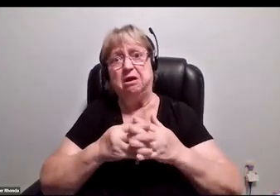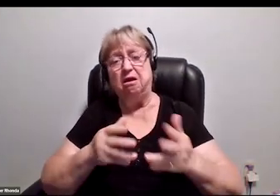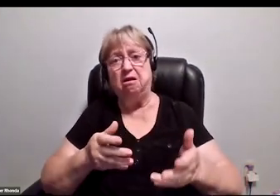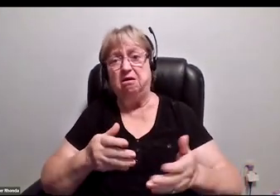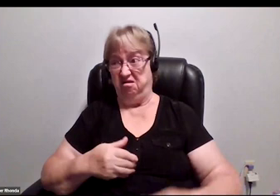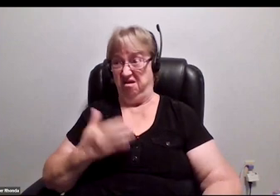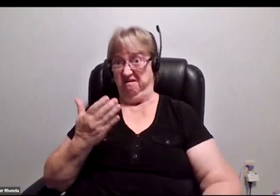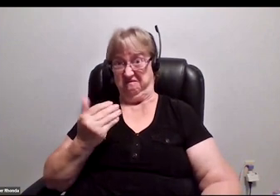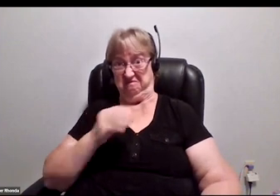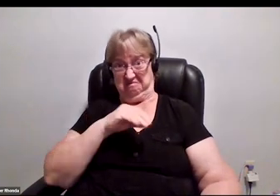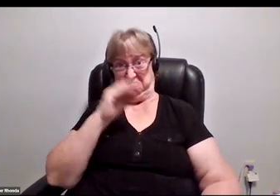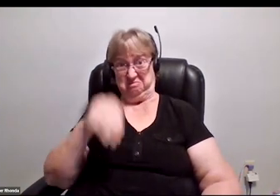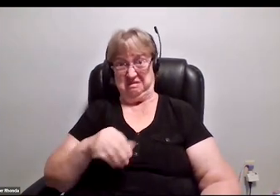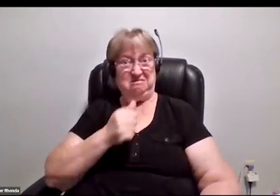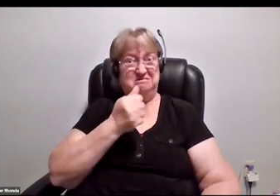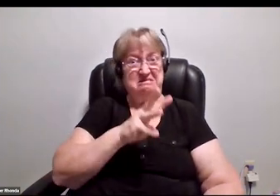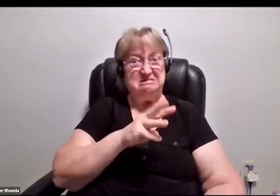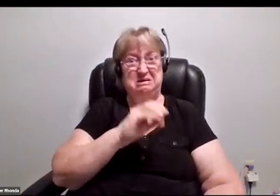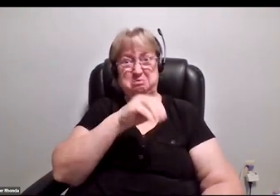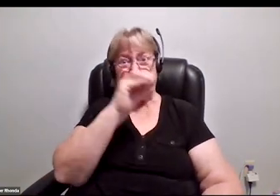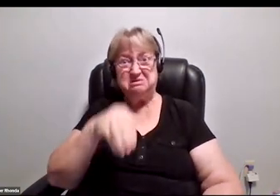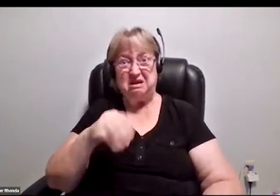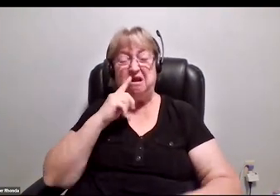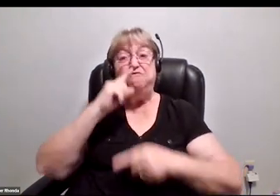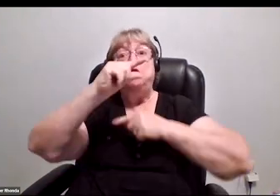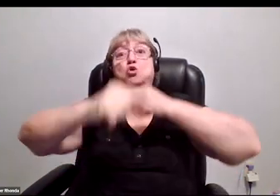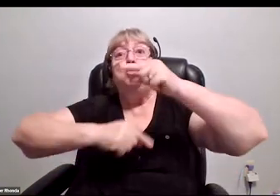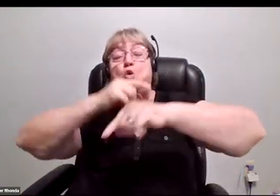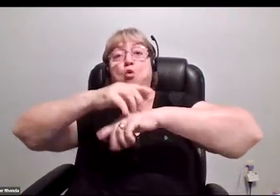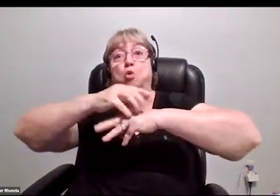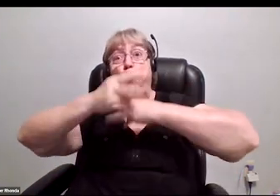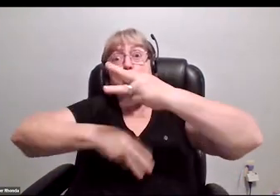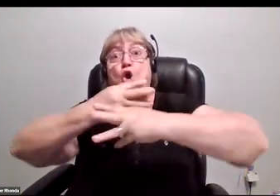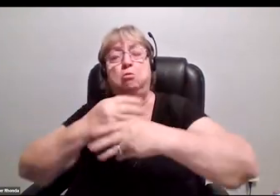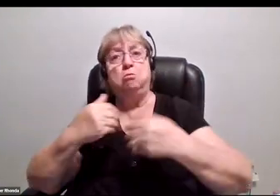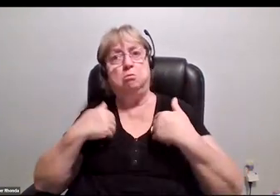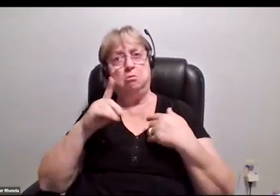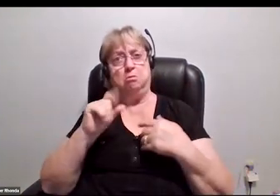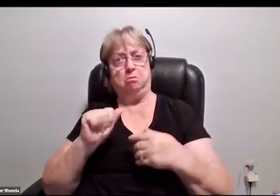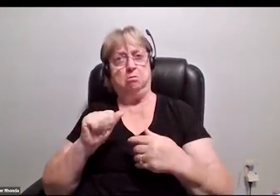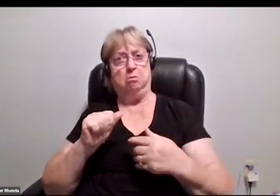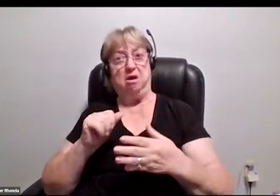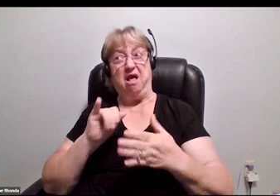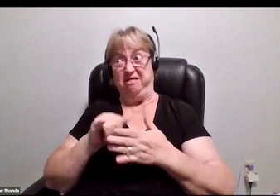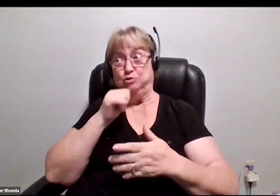and 15%, 16% of the global world have a disability and that's just those who are reported.